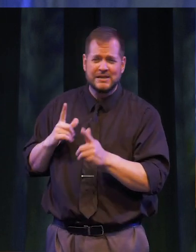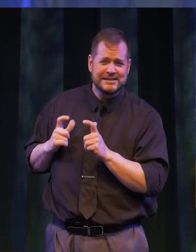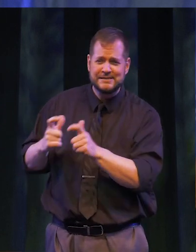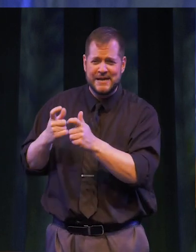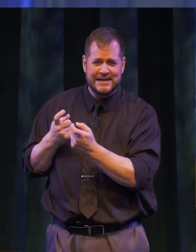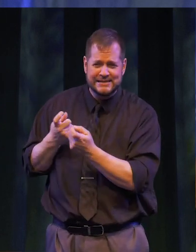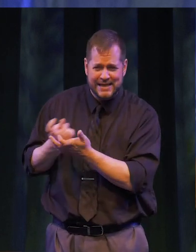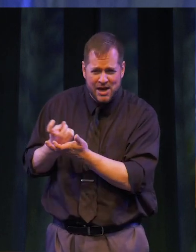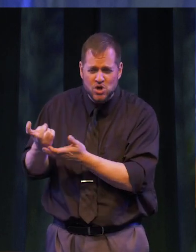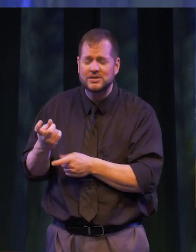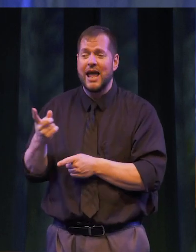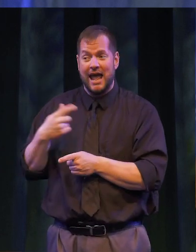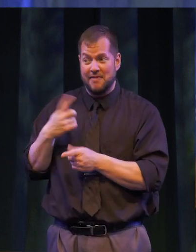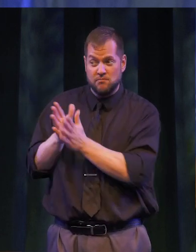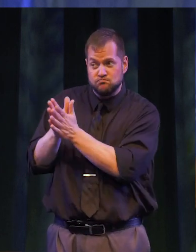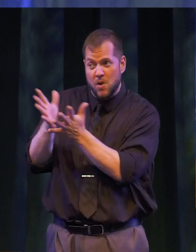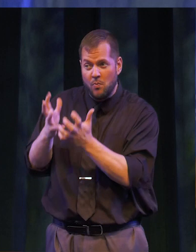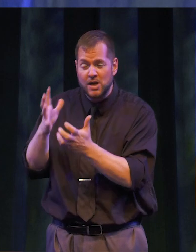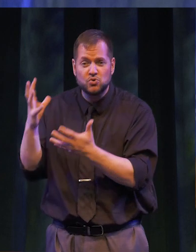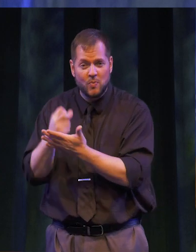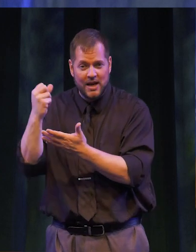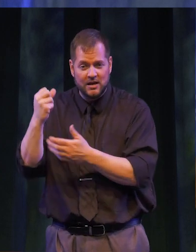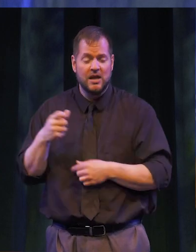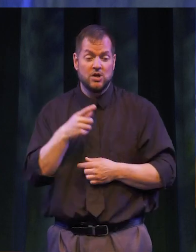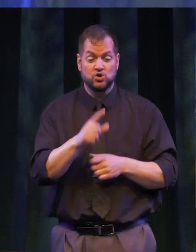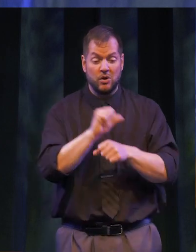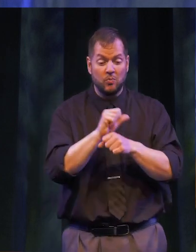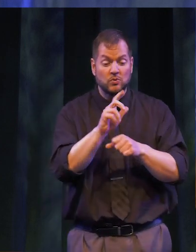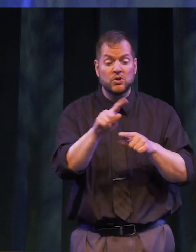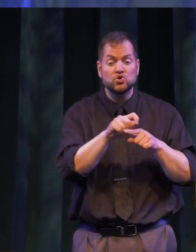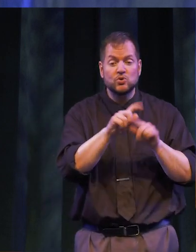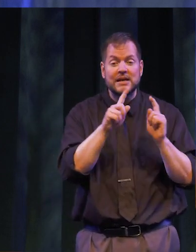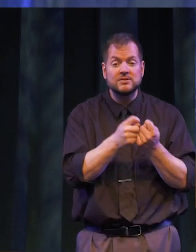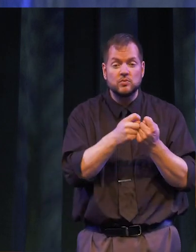who were also driven to win. She worked with members of her training team who taught her